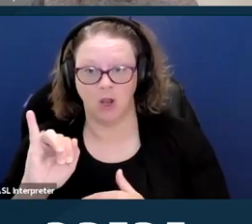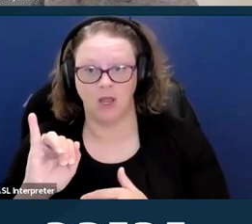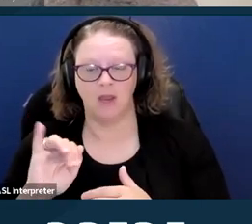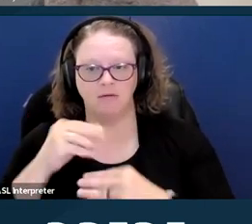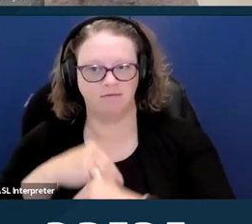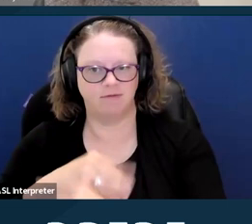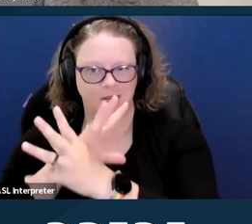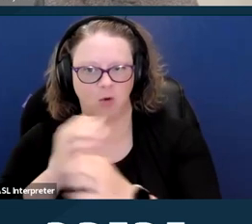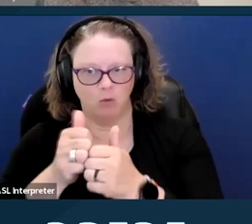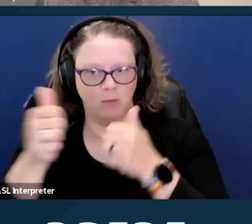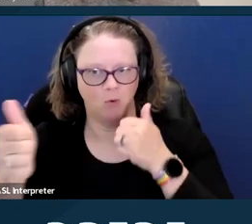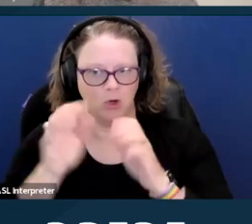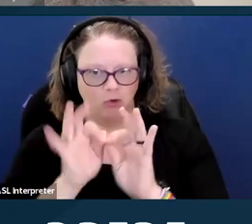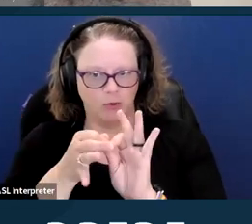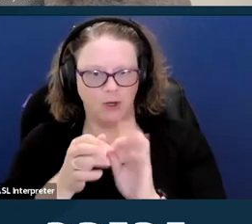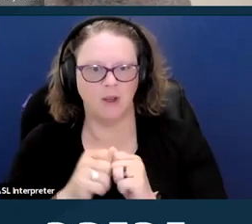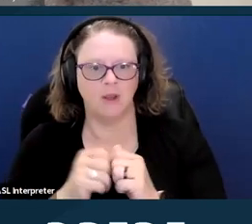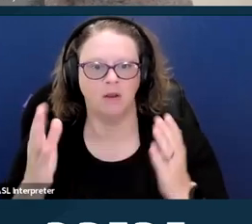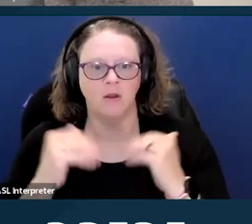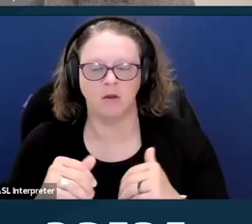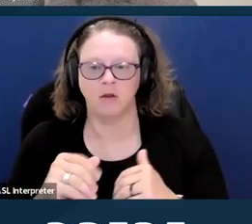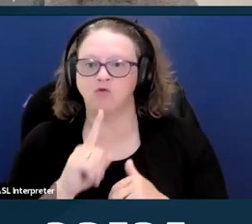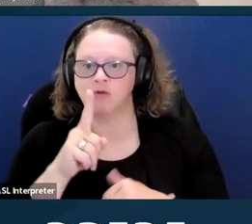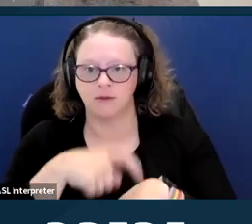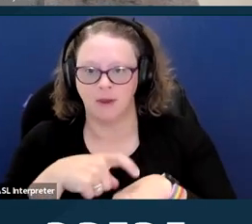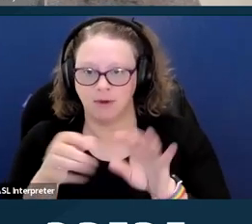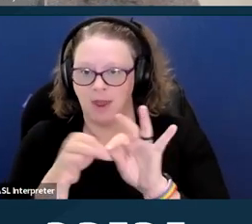real-time captioning, particularly for video telemedicine,